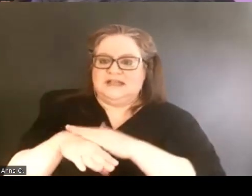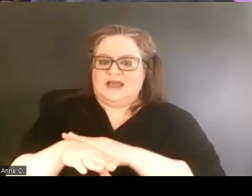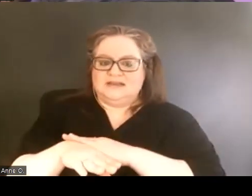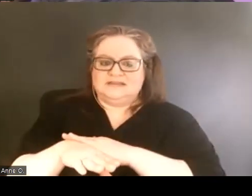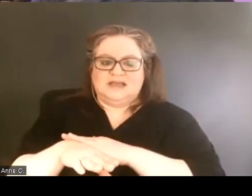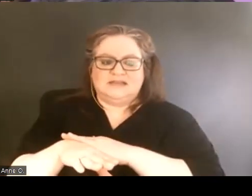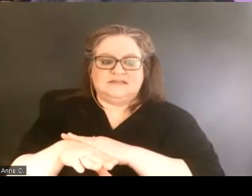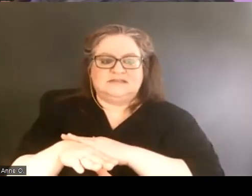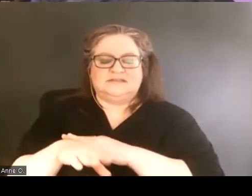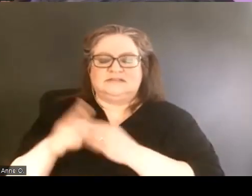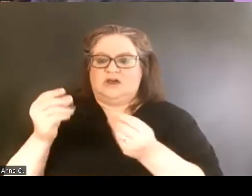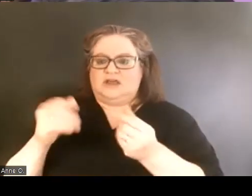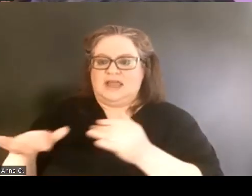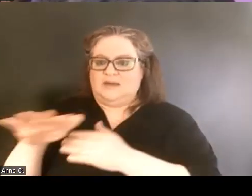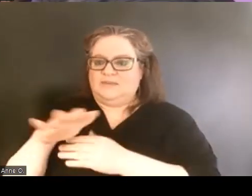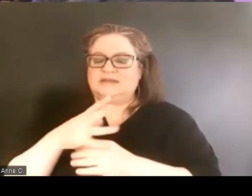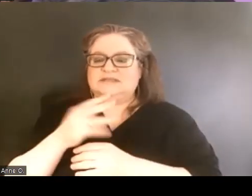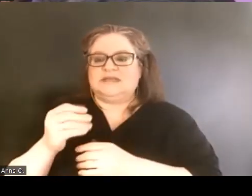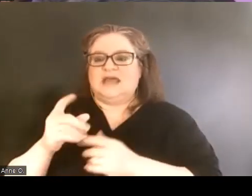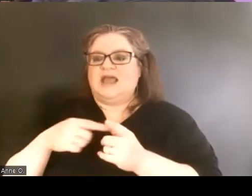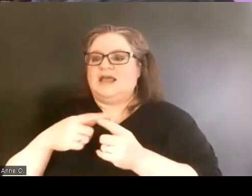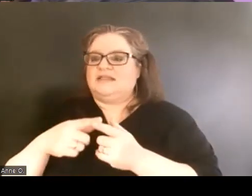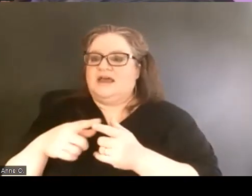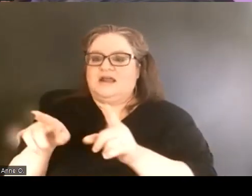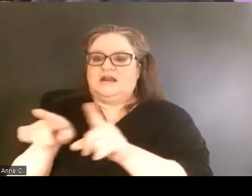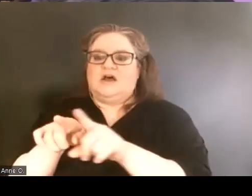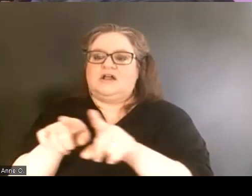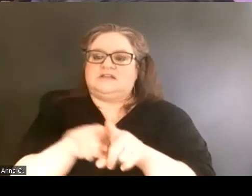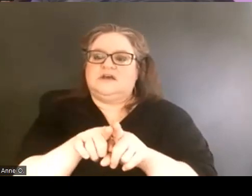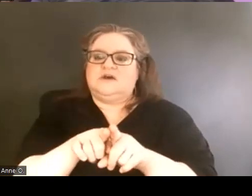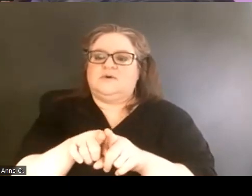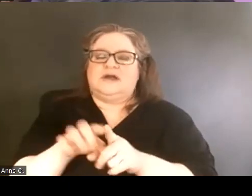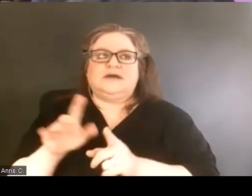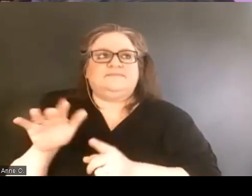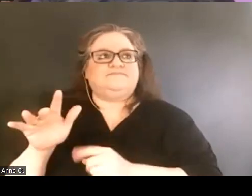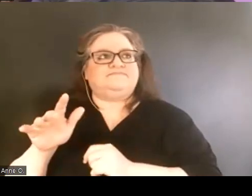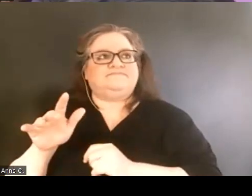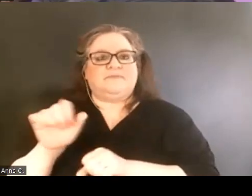And then also the work was really in partnership building.